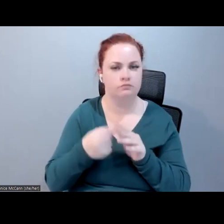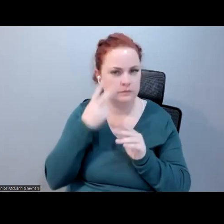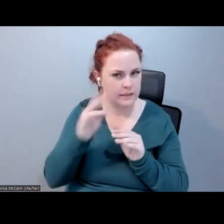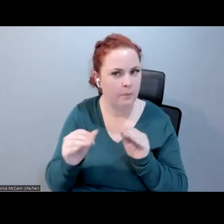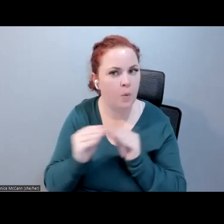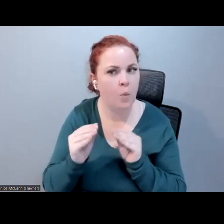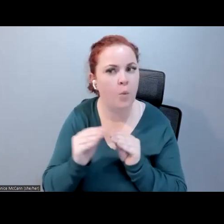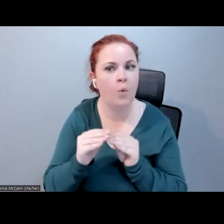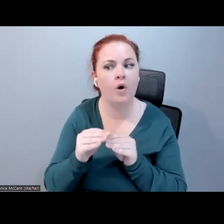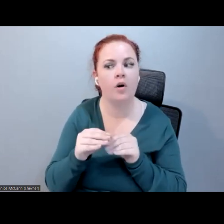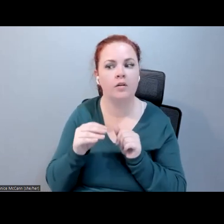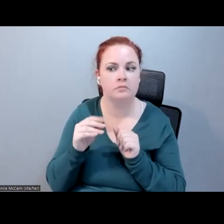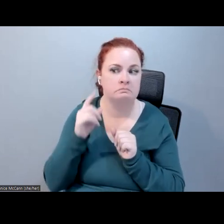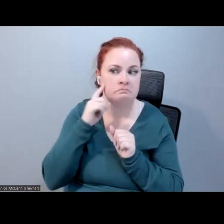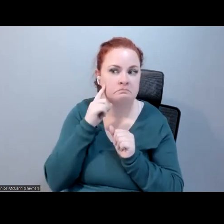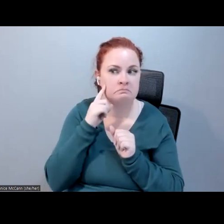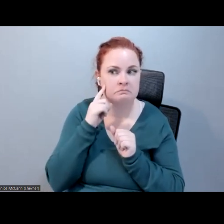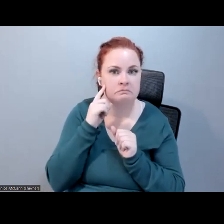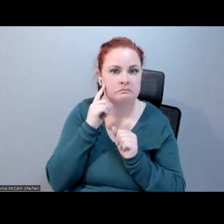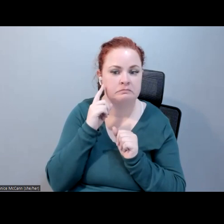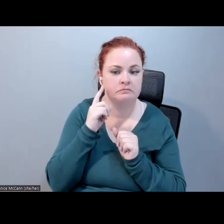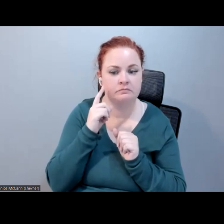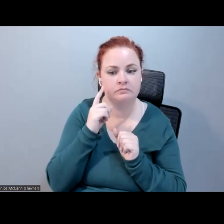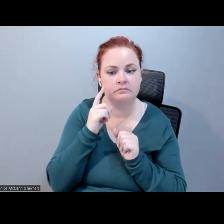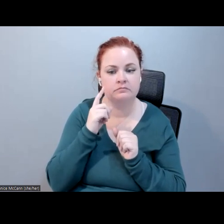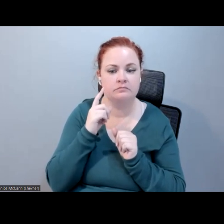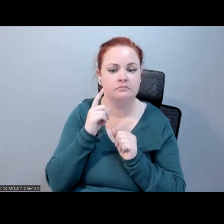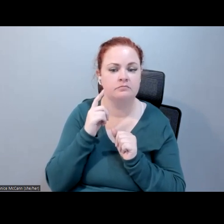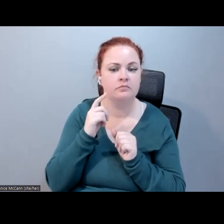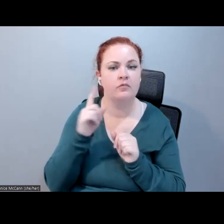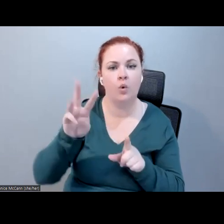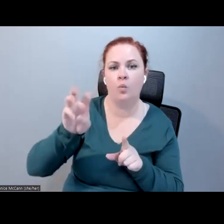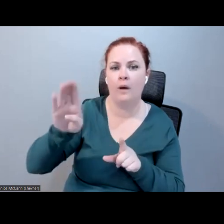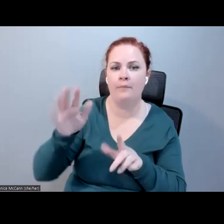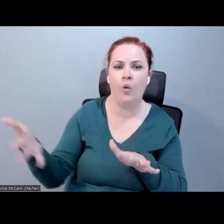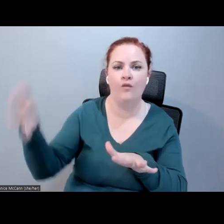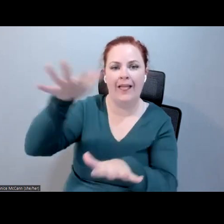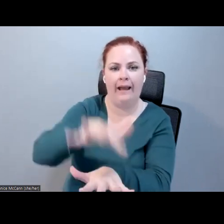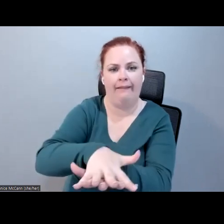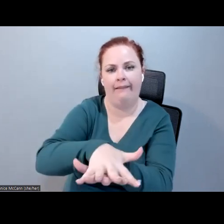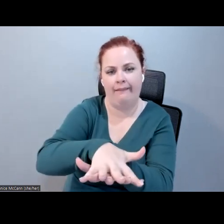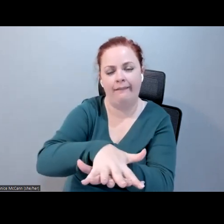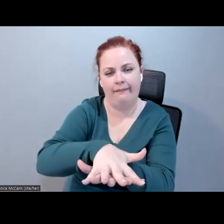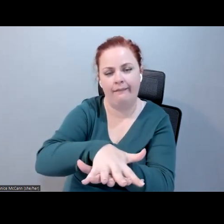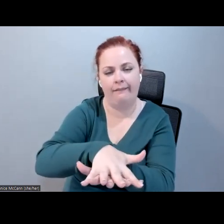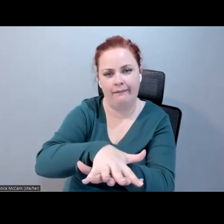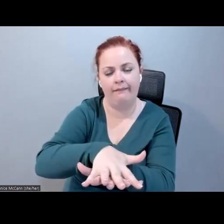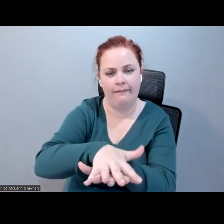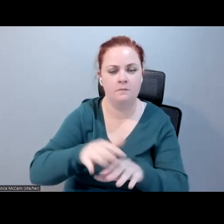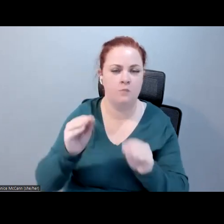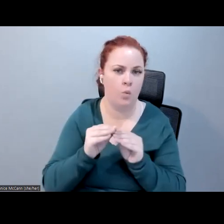think, on overlays for web, where people are able to adapt